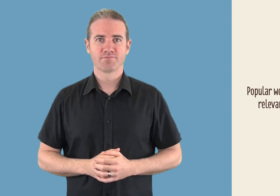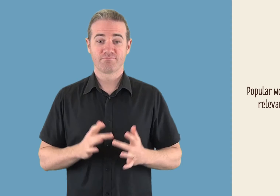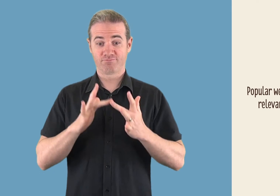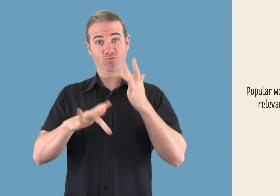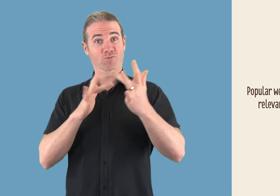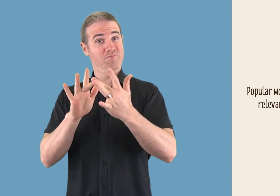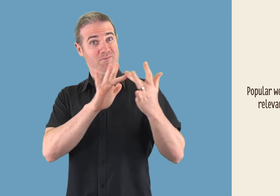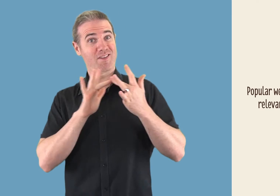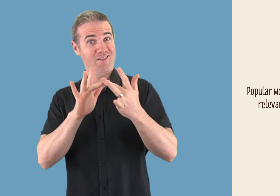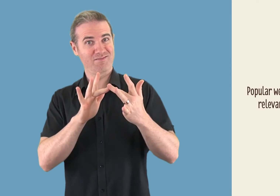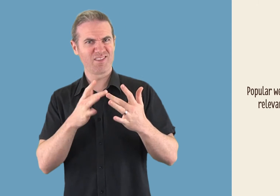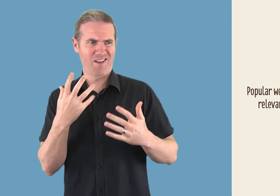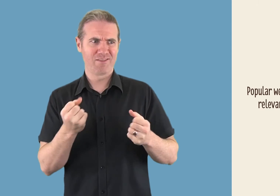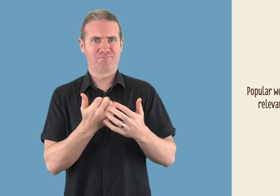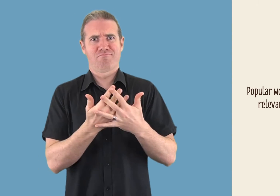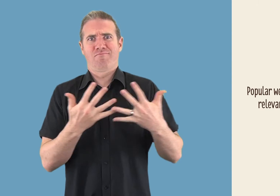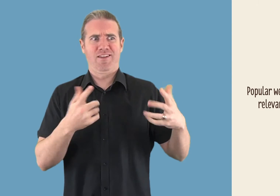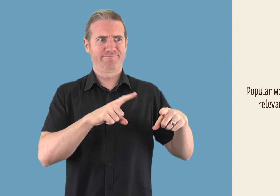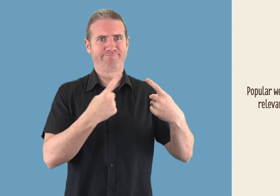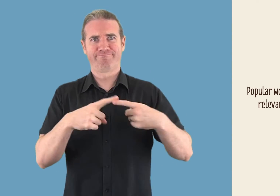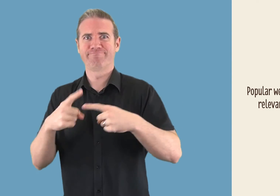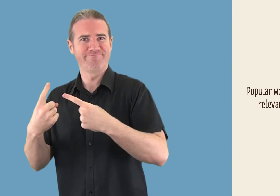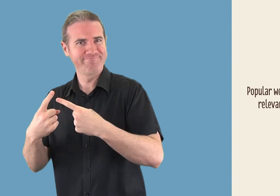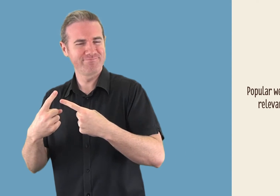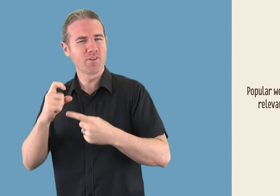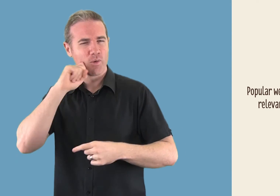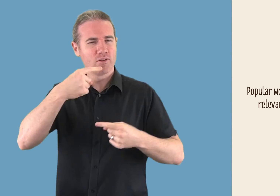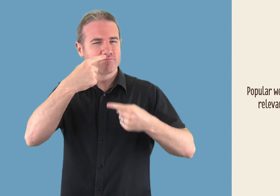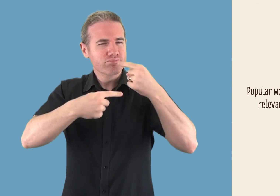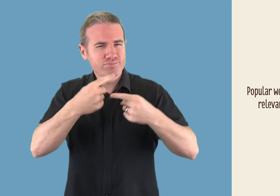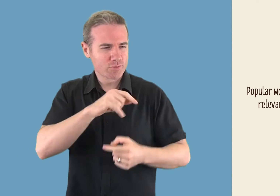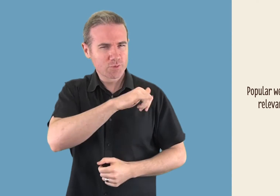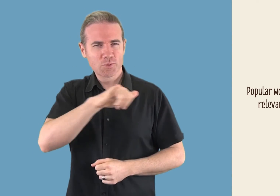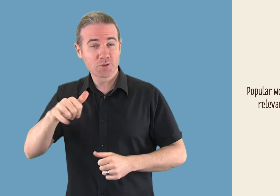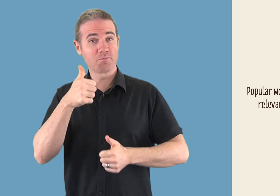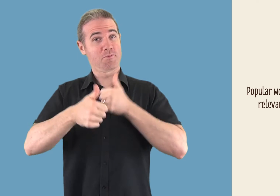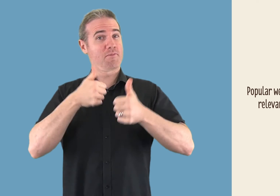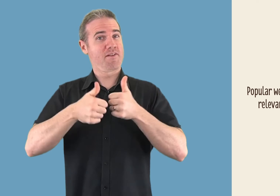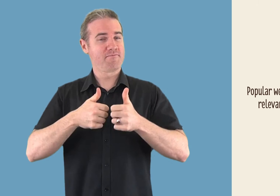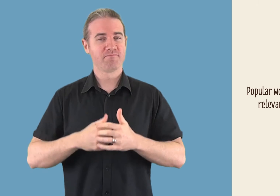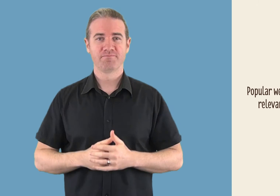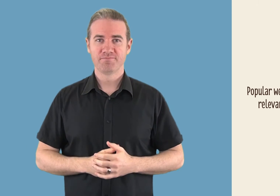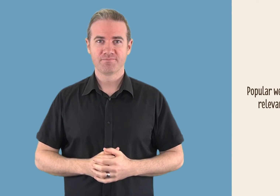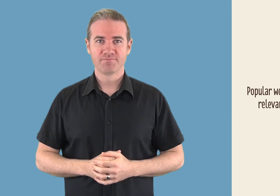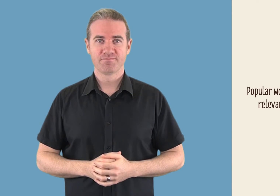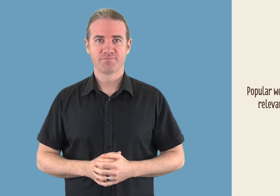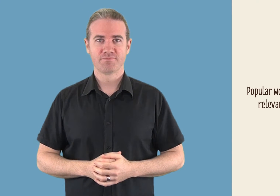Popular websites and places relevant to this topic